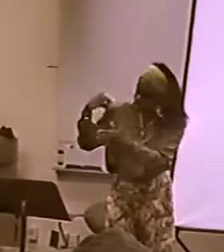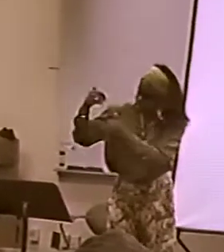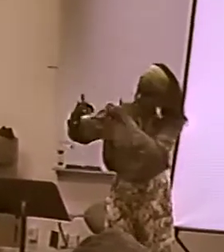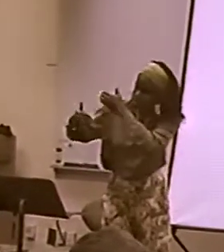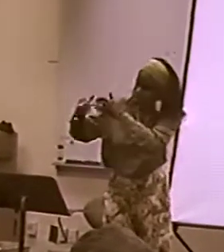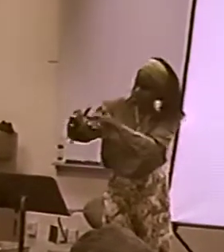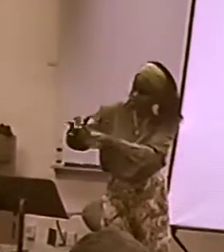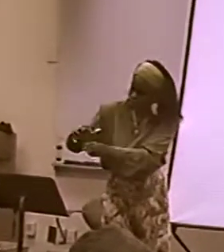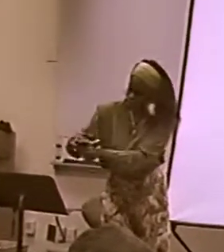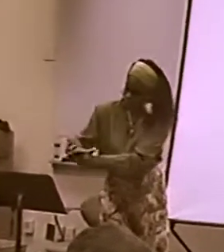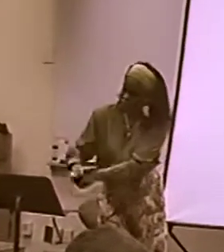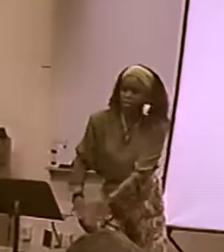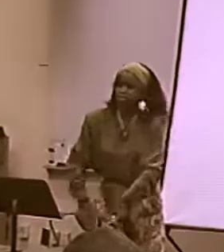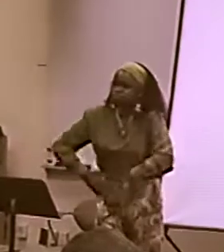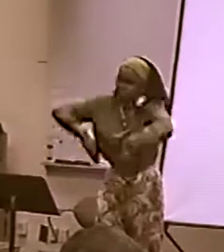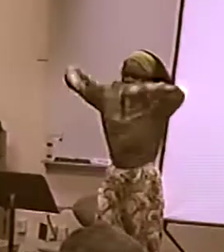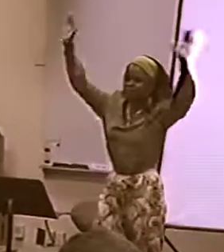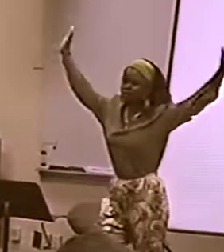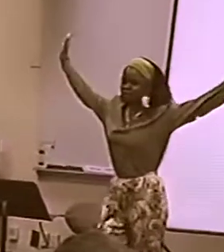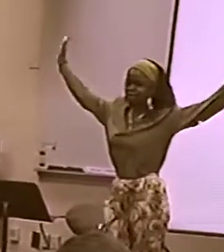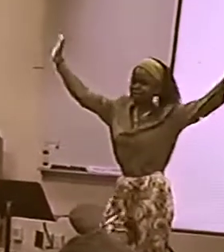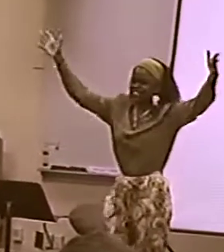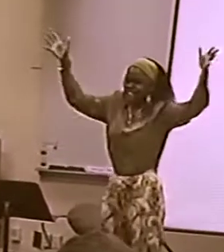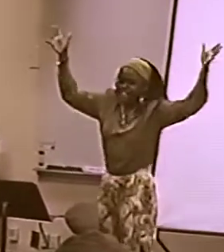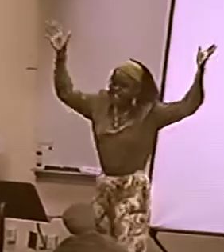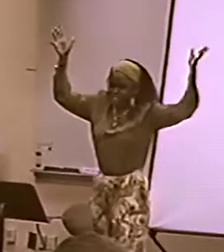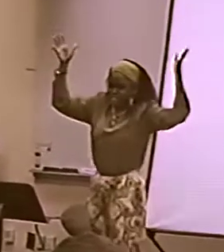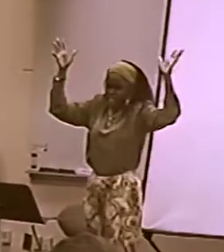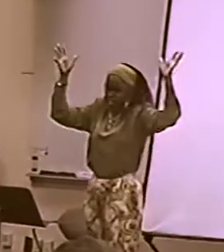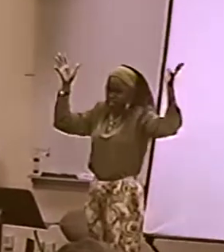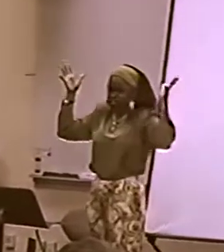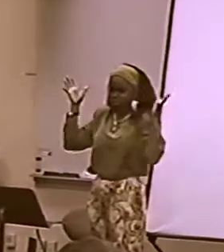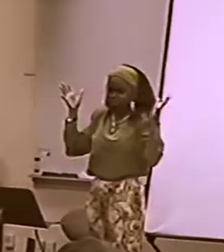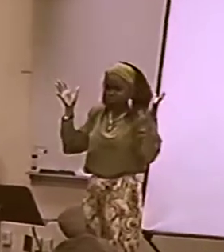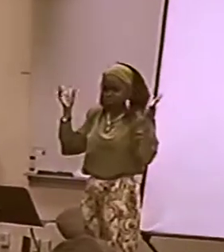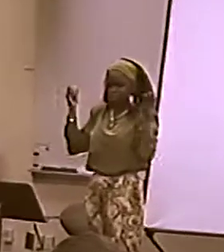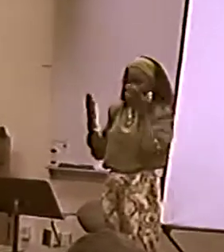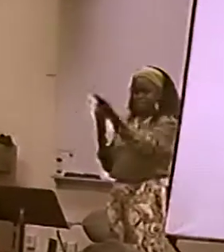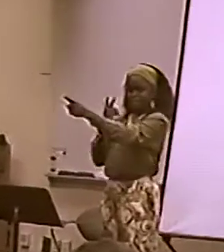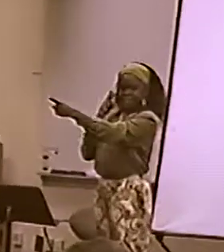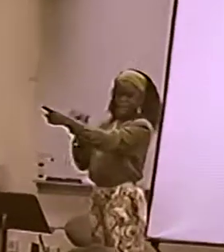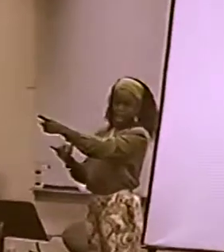MORE ANGER, MORE RAGE. THERE'S A MORE HUMAN FACTOR, THE OPPRESSION.